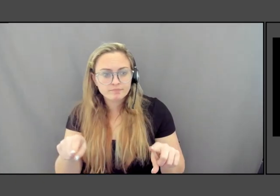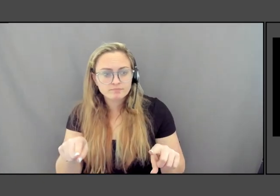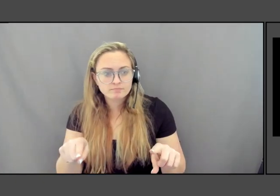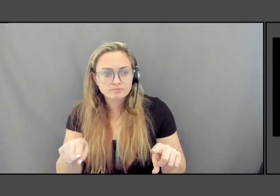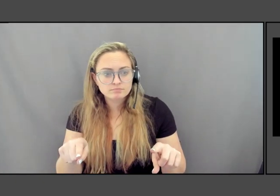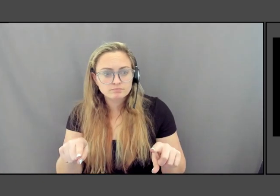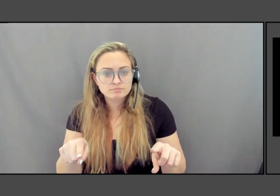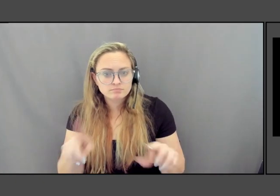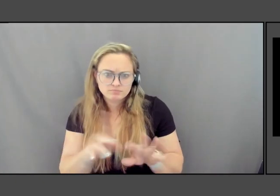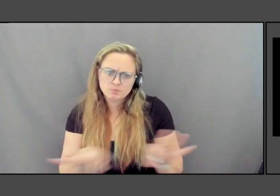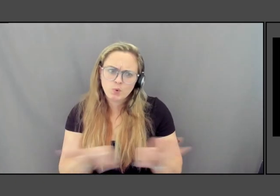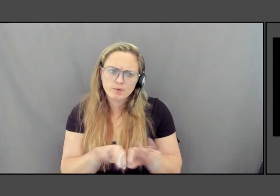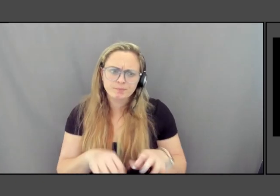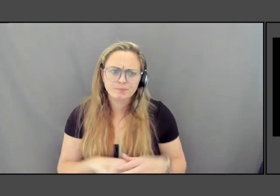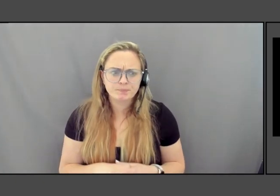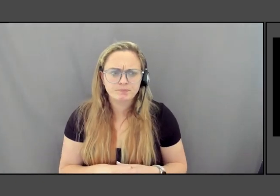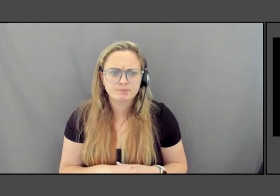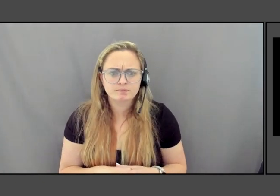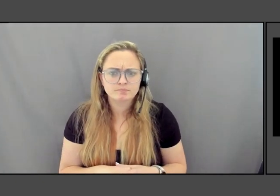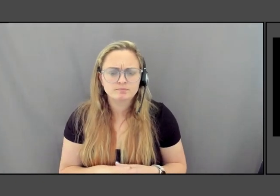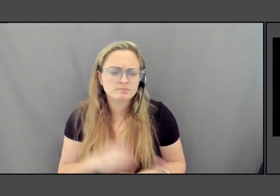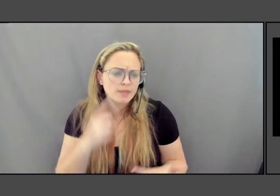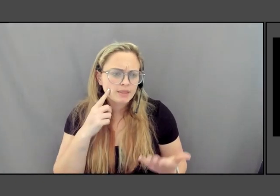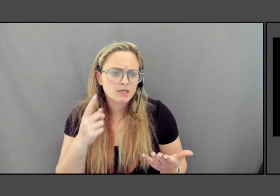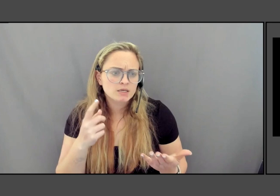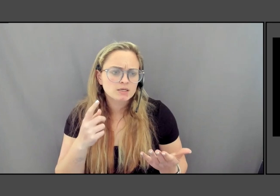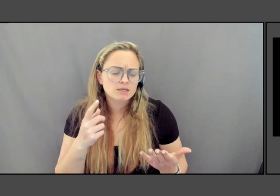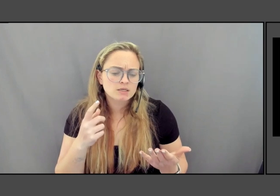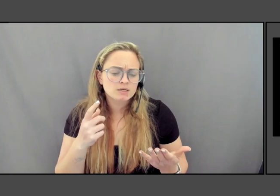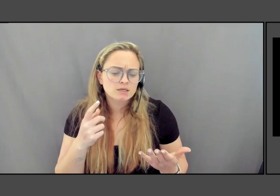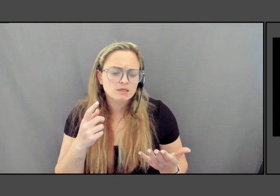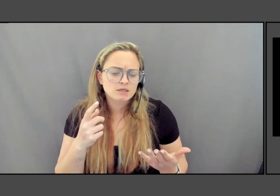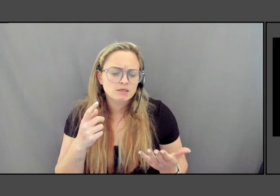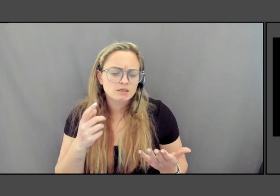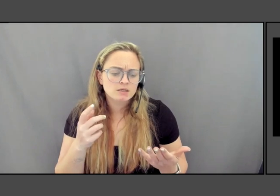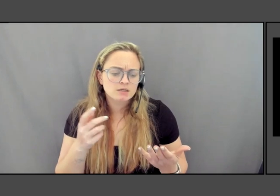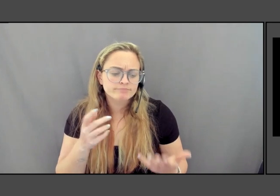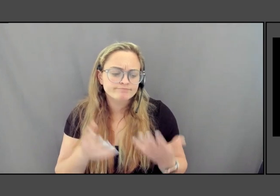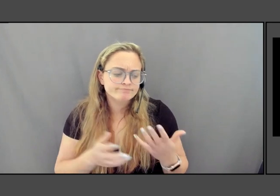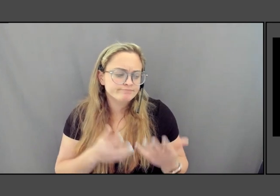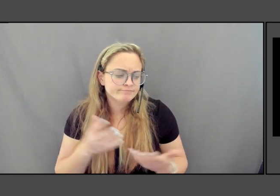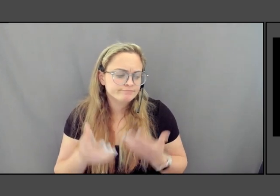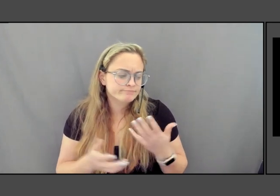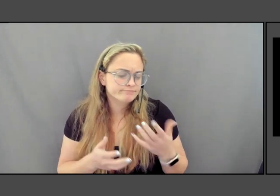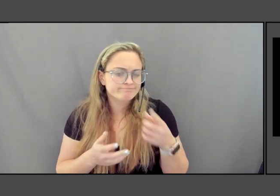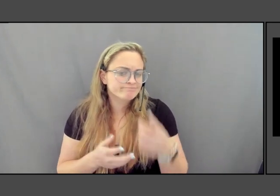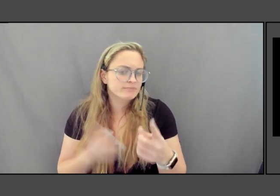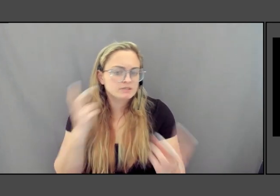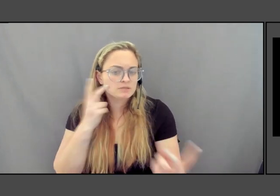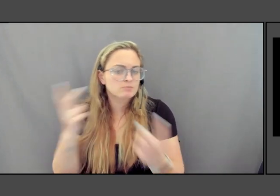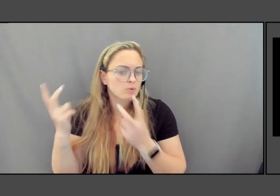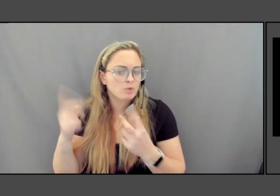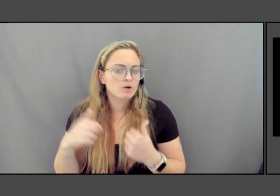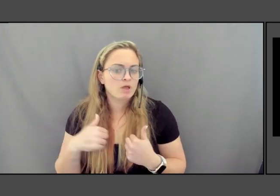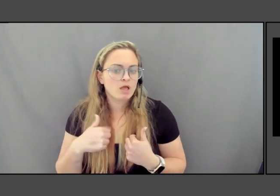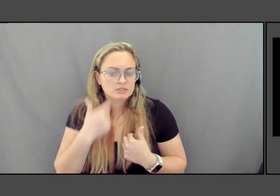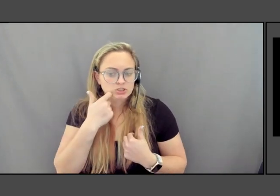I think, you know, this is a memorial that I just brought up. I have not been there.